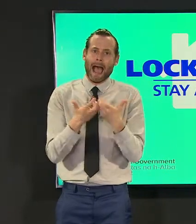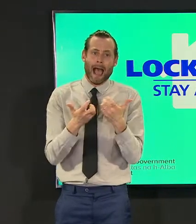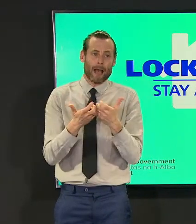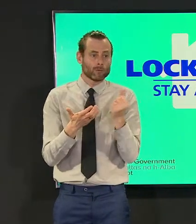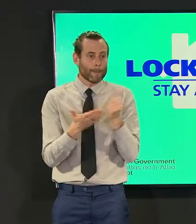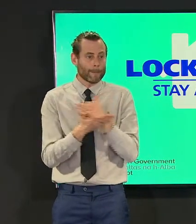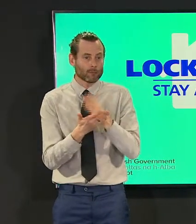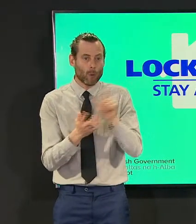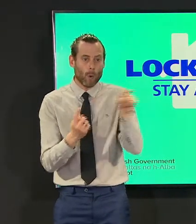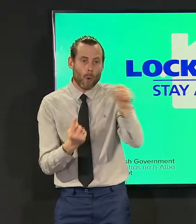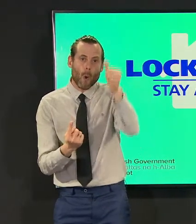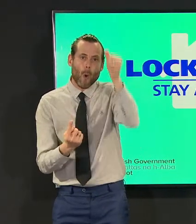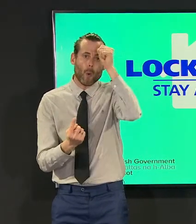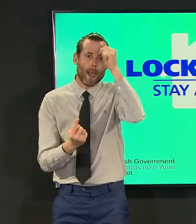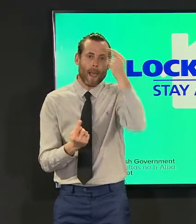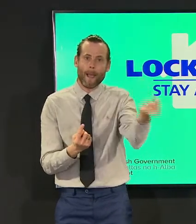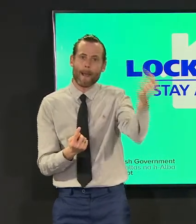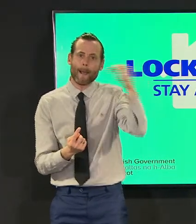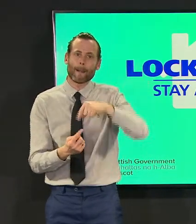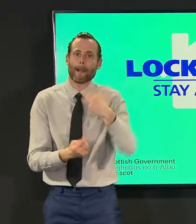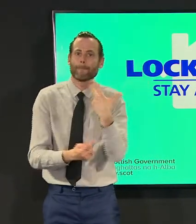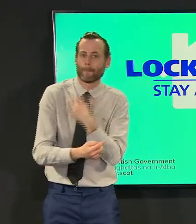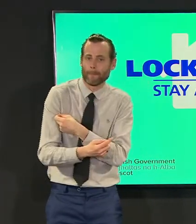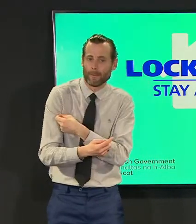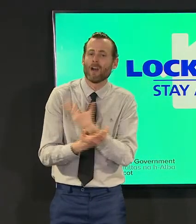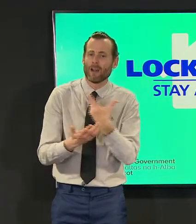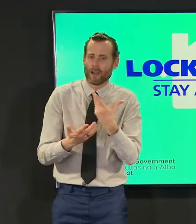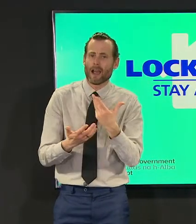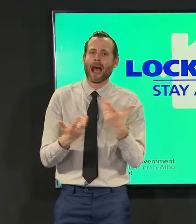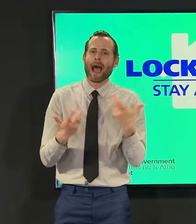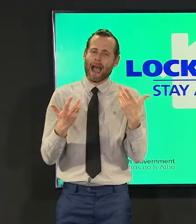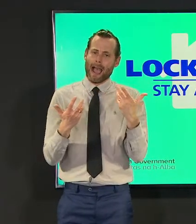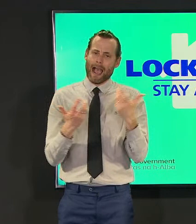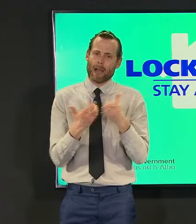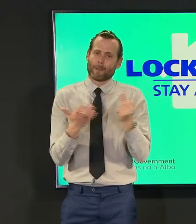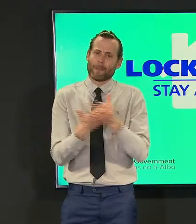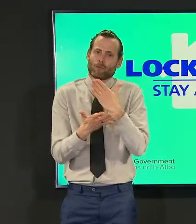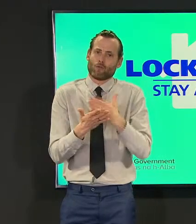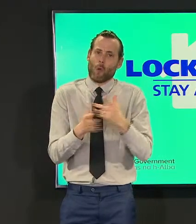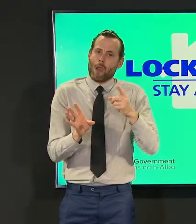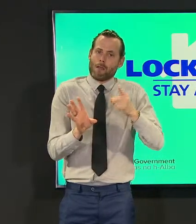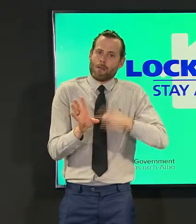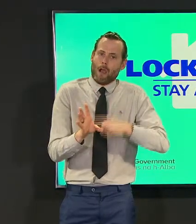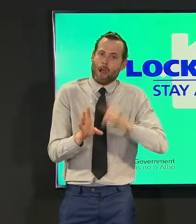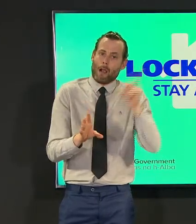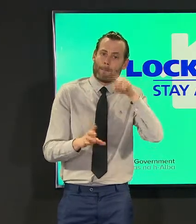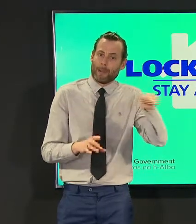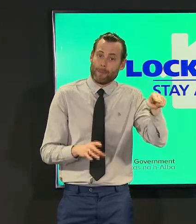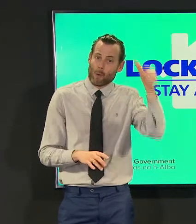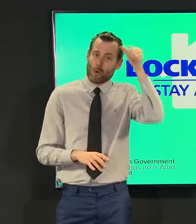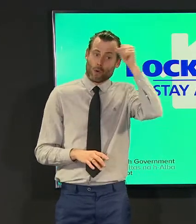sure that the younger age groups also understand and come forward about how important it is